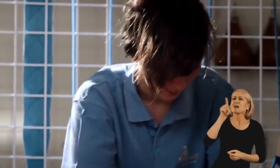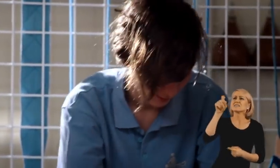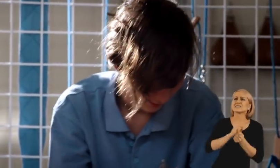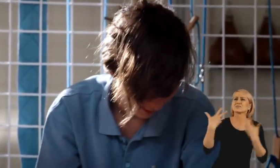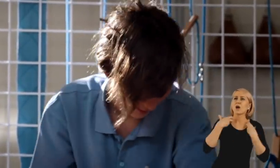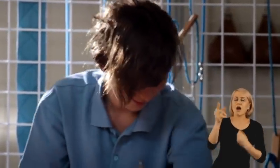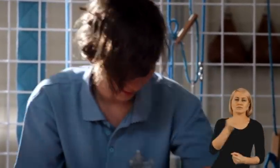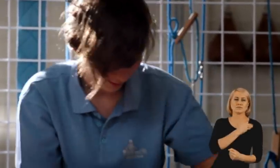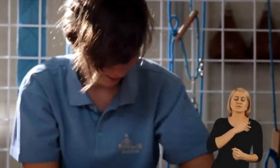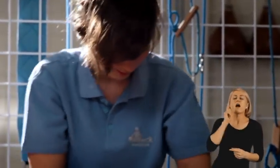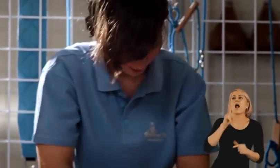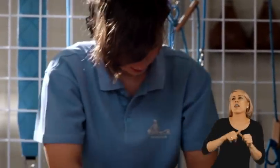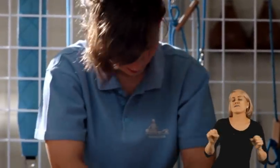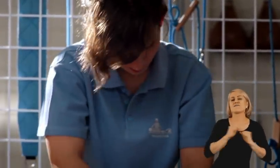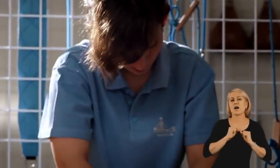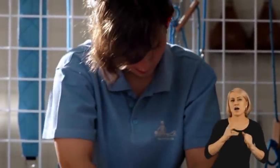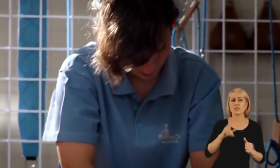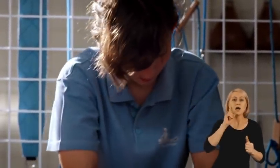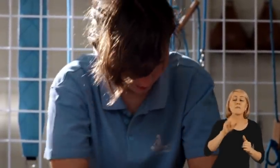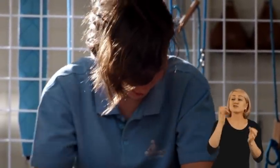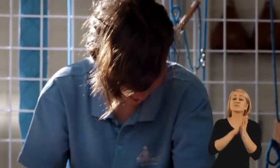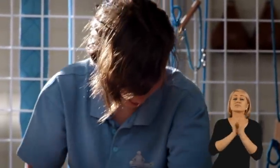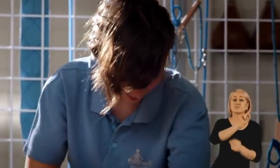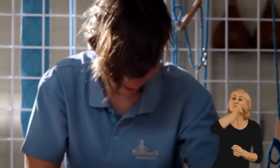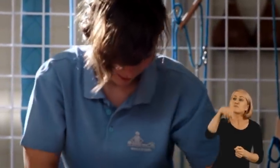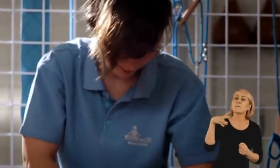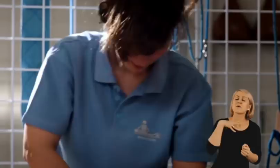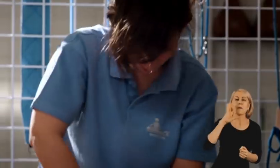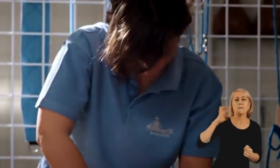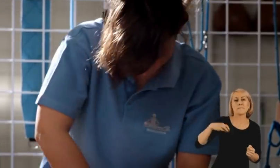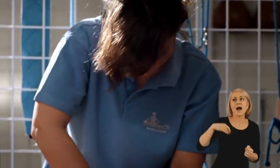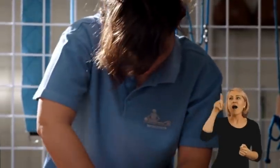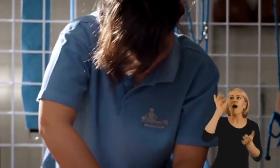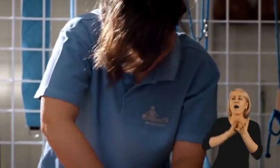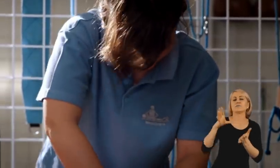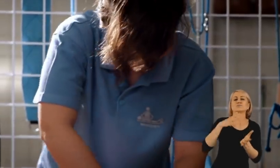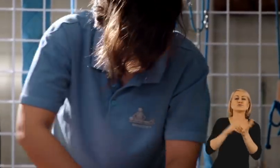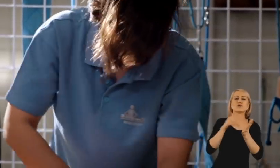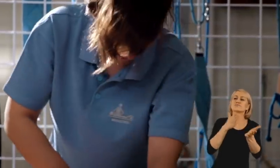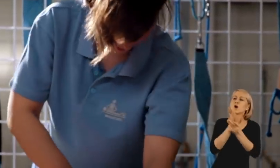she says yes mum, I am tired but it is great'. Today I had a patient that needed help'